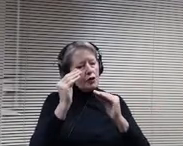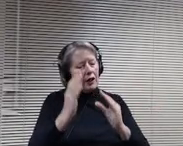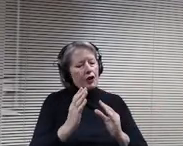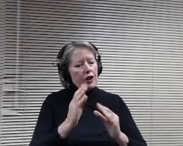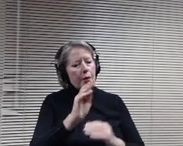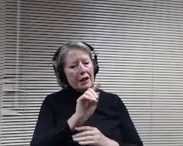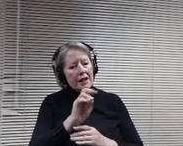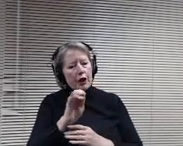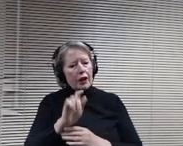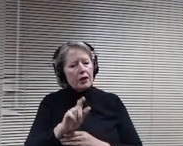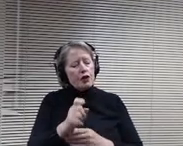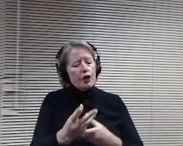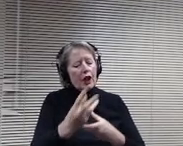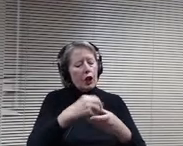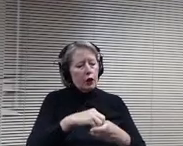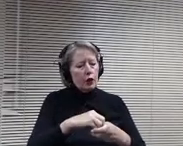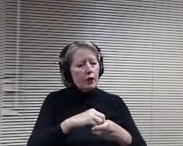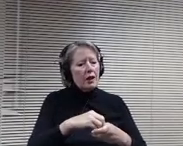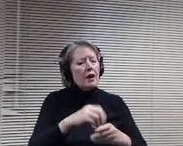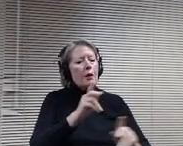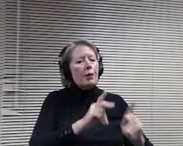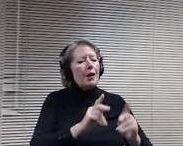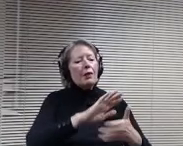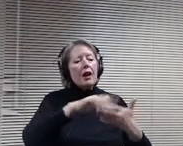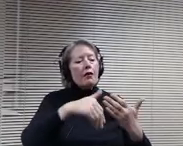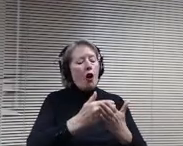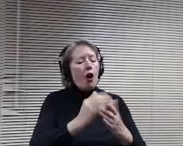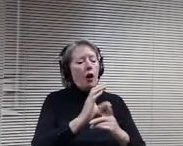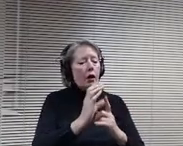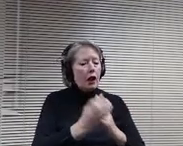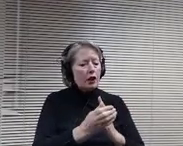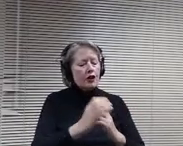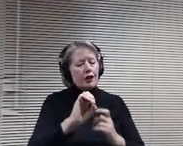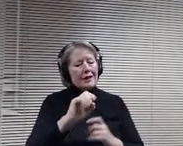people of all cultures, ethnicities, genders and abilities and disabilities.